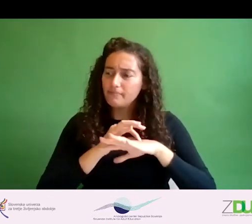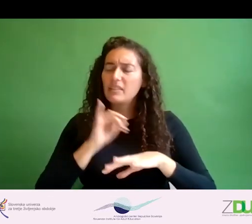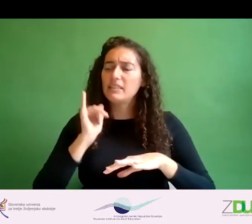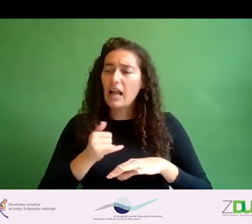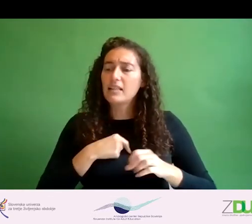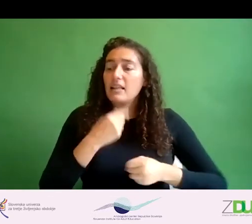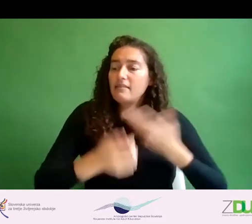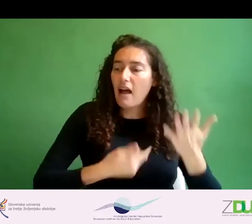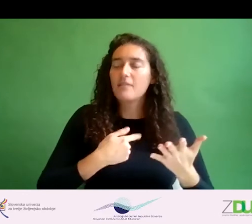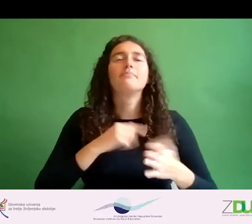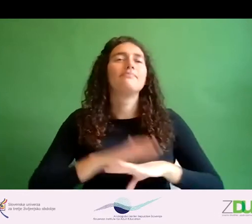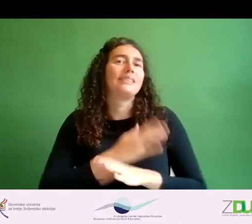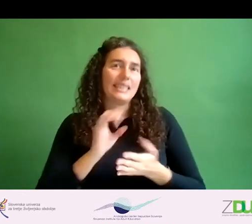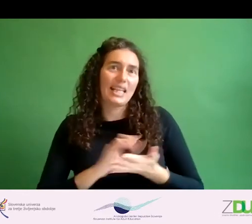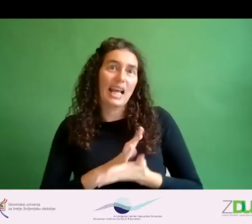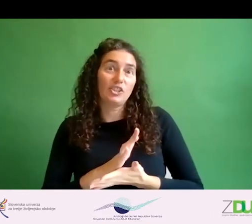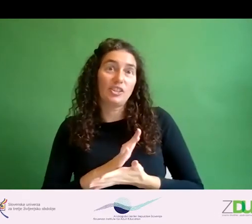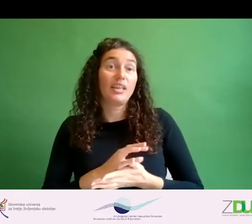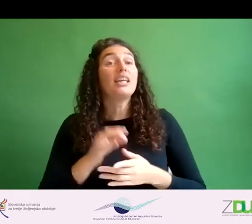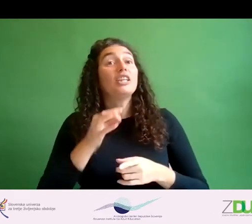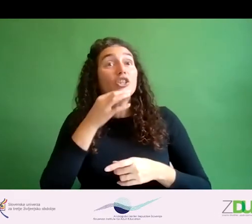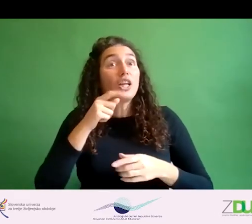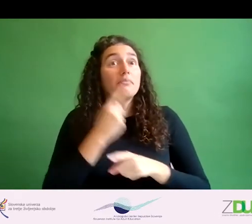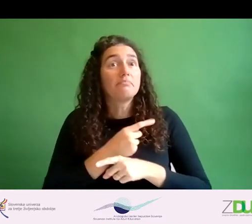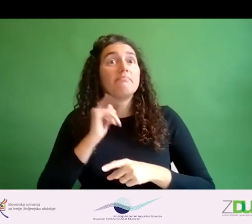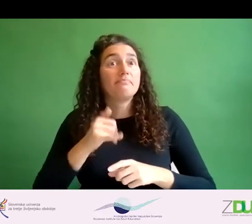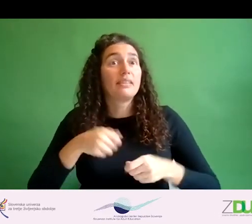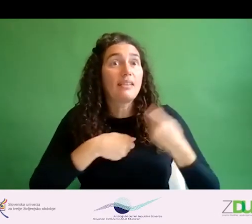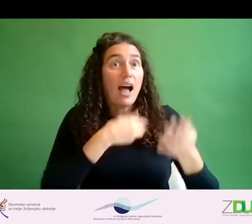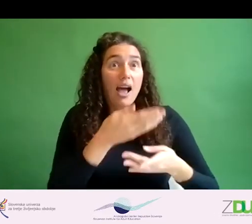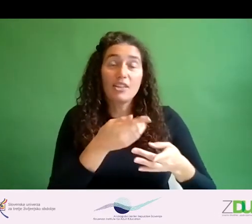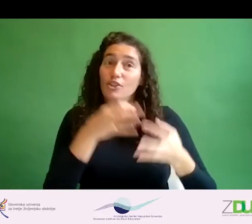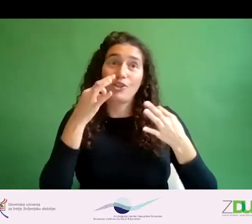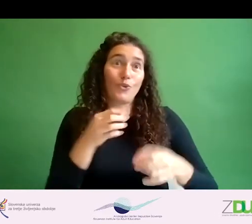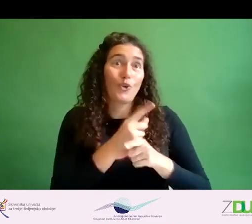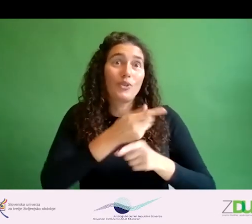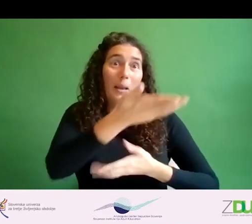And if we give, then we also undoubtedly receive, so that is double happiness.